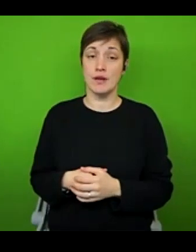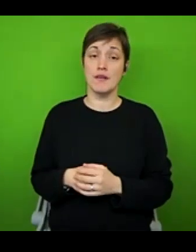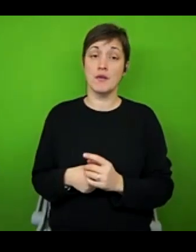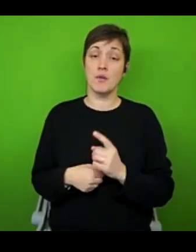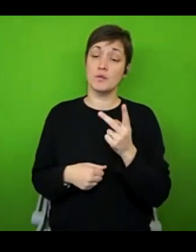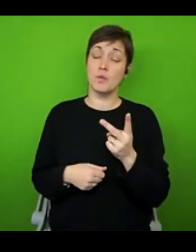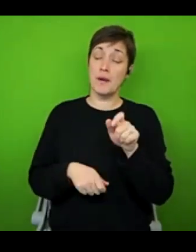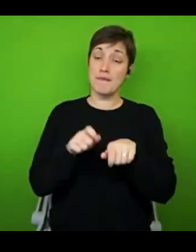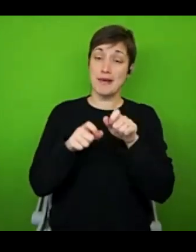Fabulous.